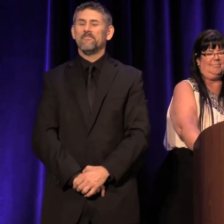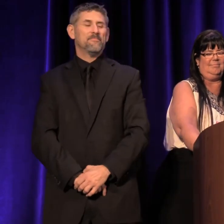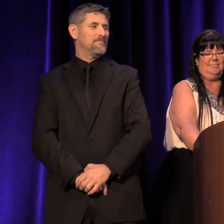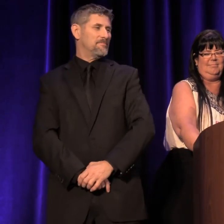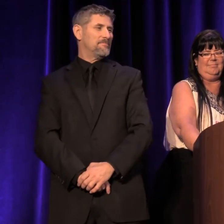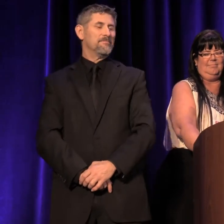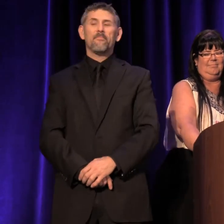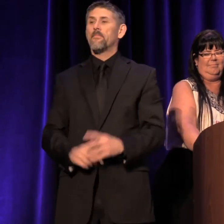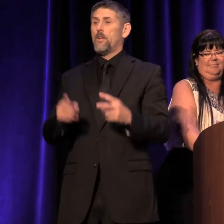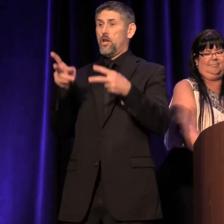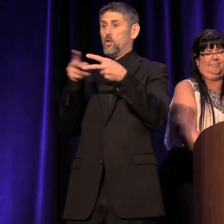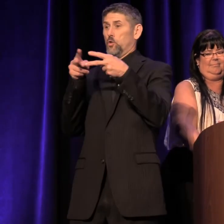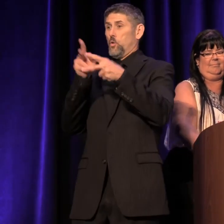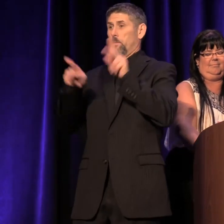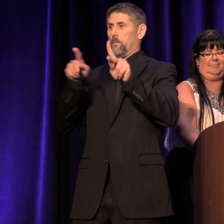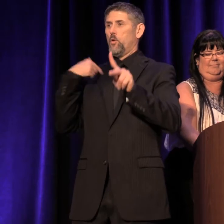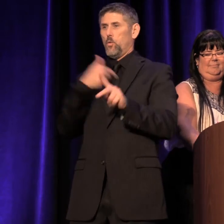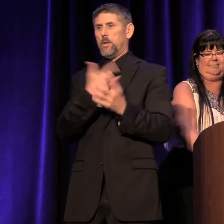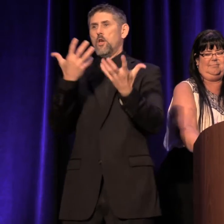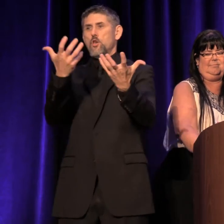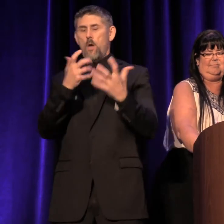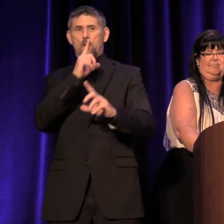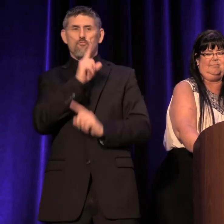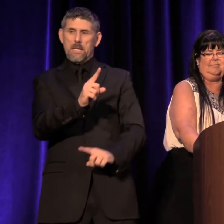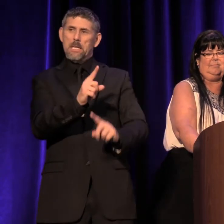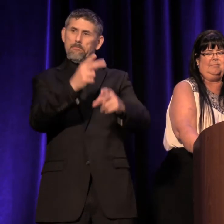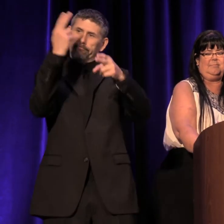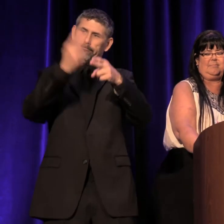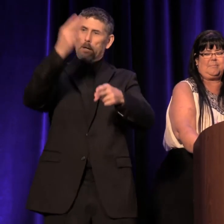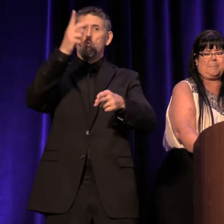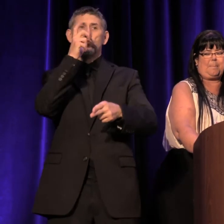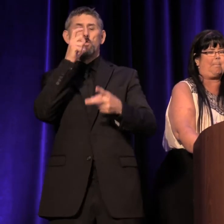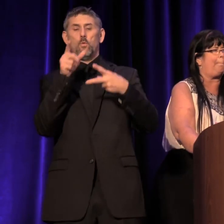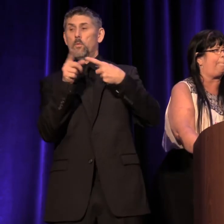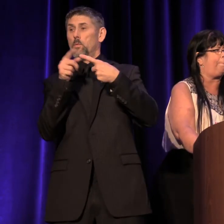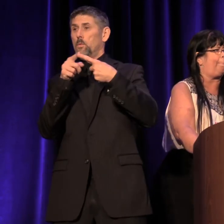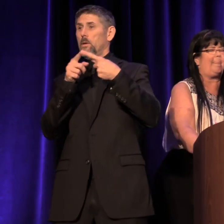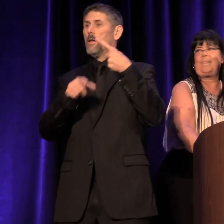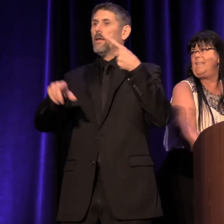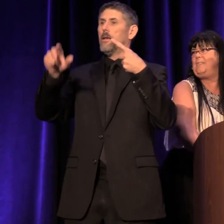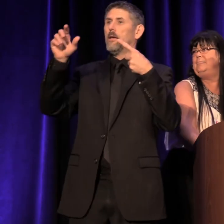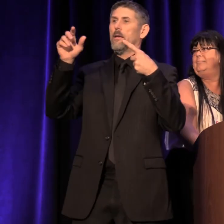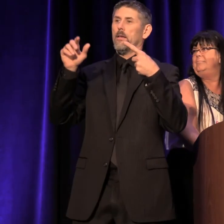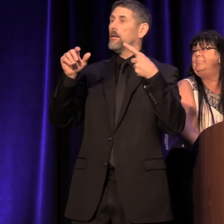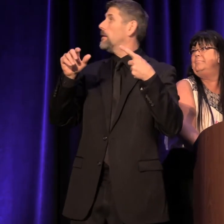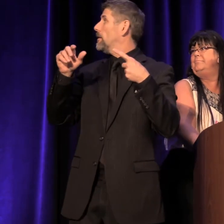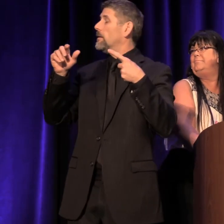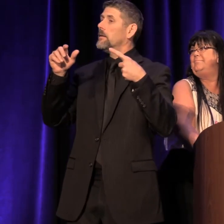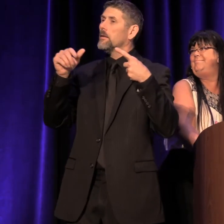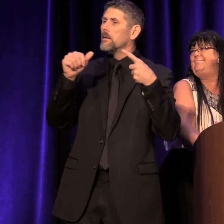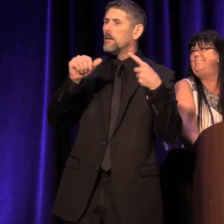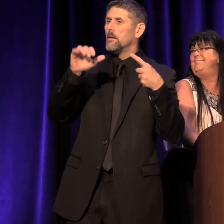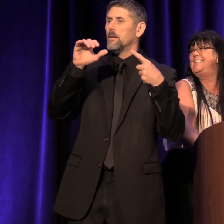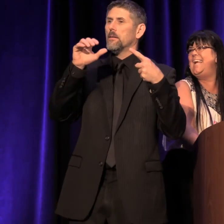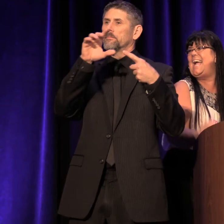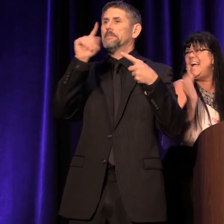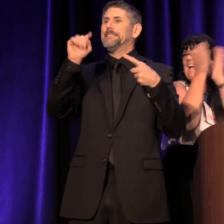And there's two people we particularly want to call out tonight. We want to say thank you to Hannah Fenlon and Devon Berkshire at TCG.